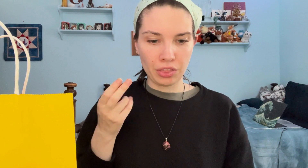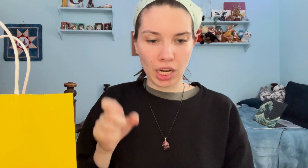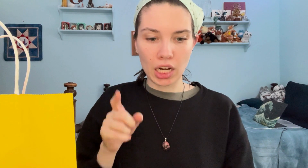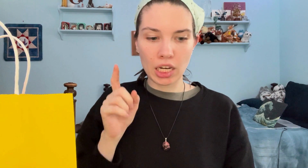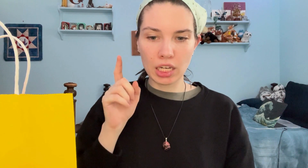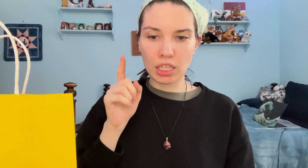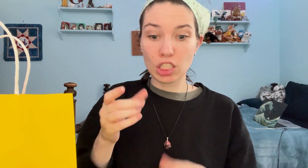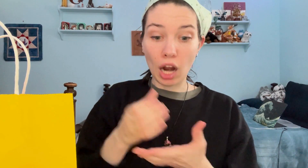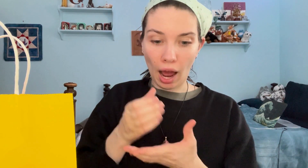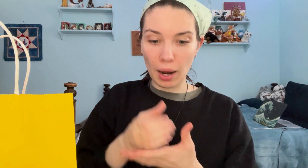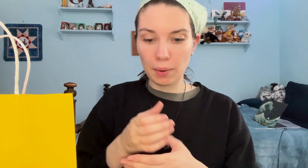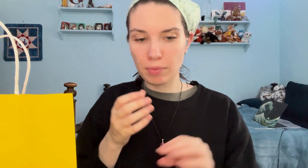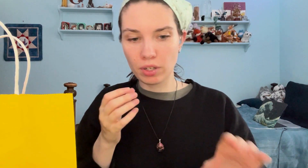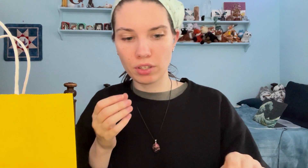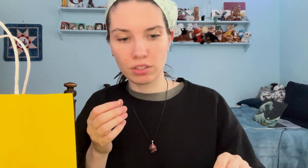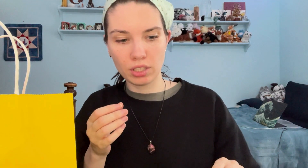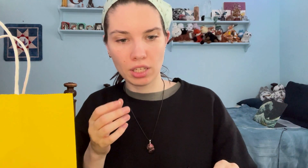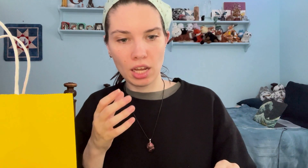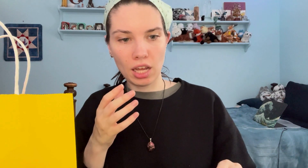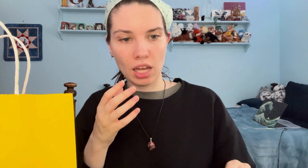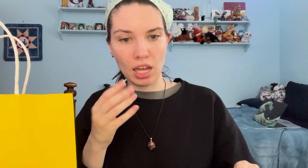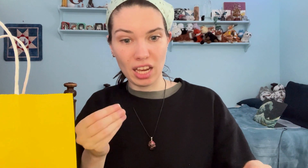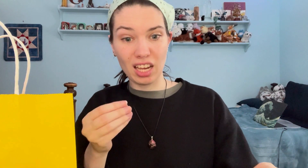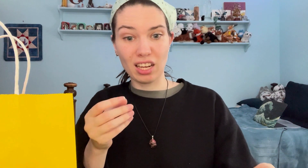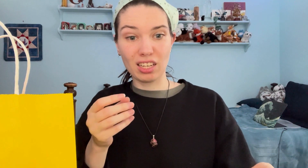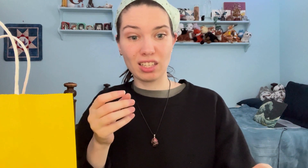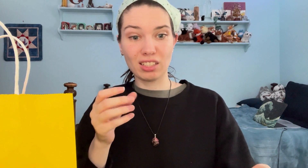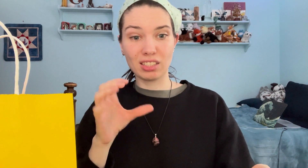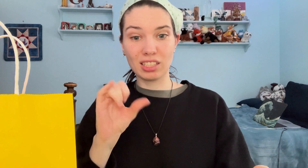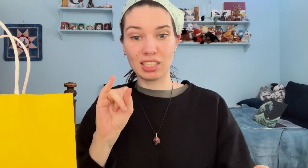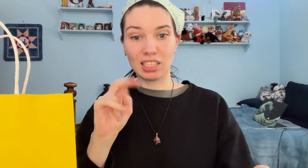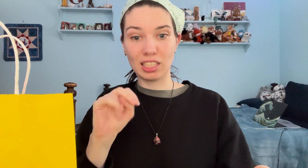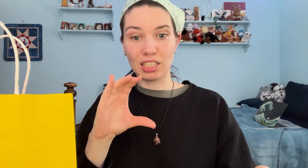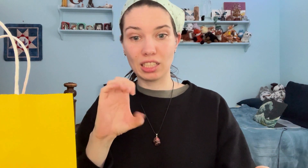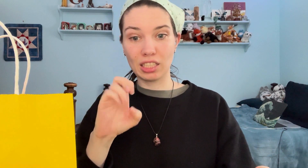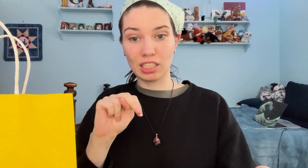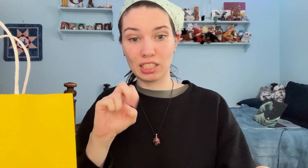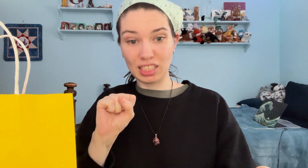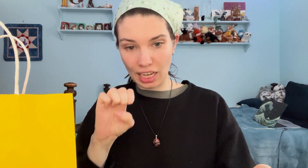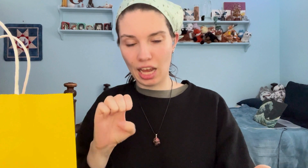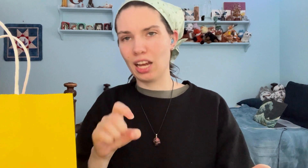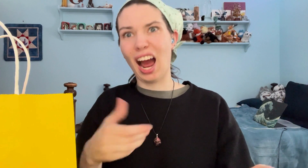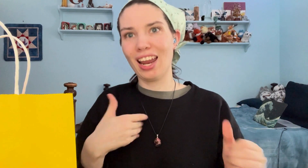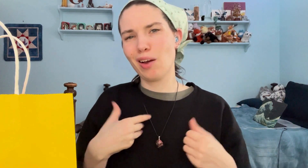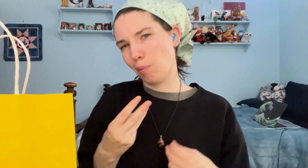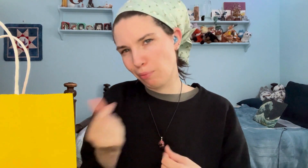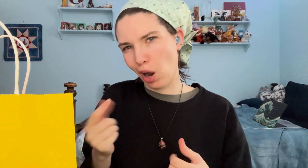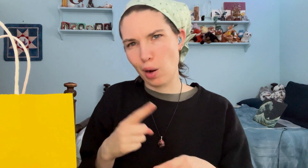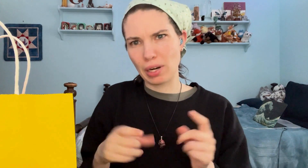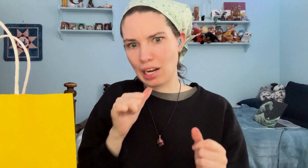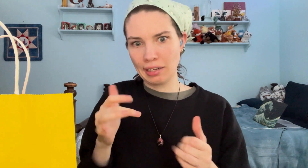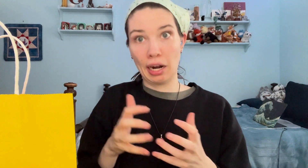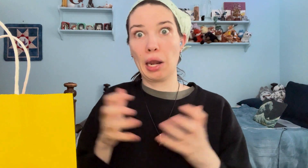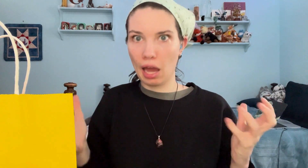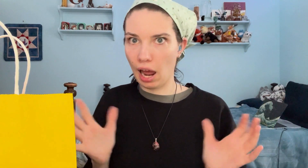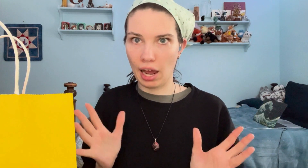the goblet, and incense, I have had a bunch but not a lot.